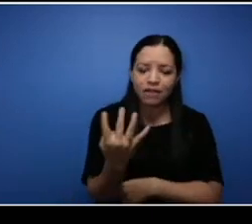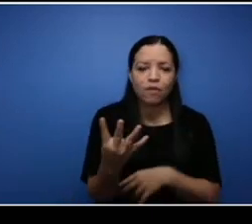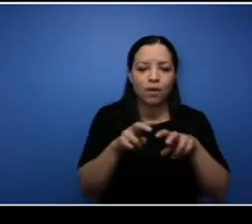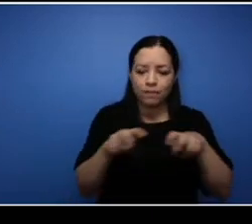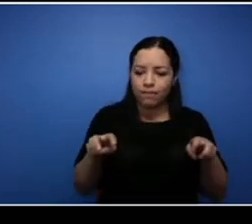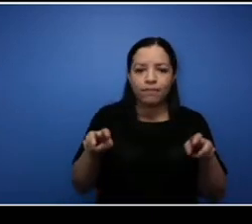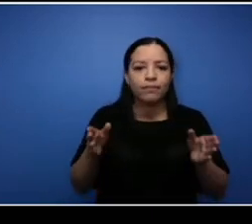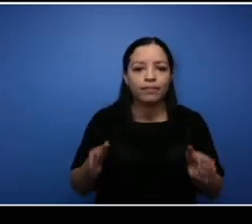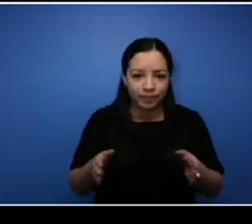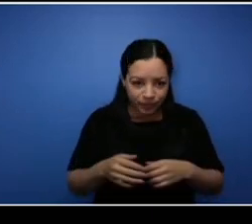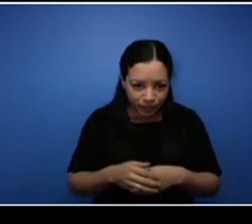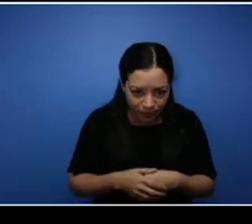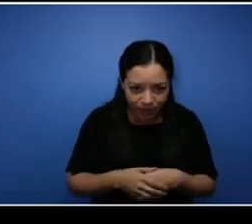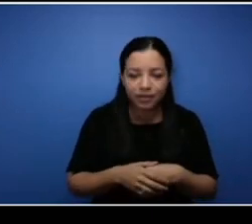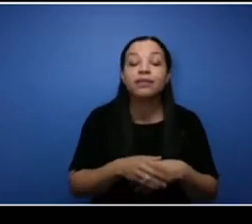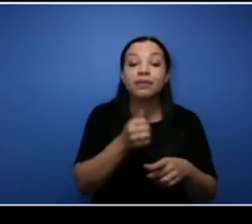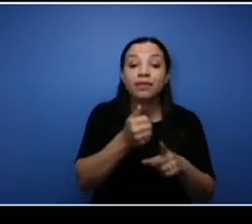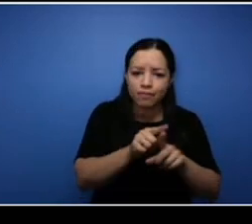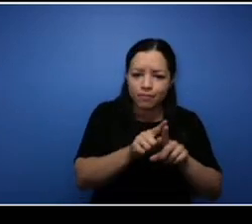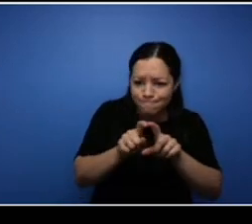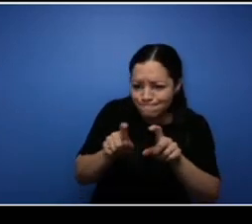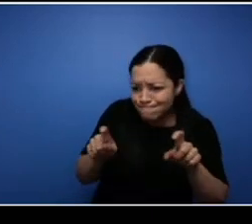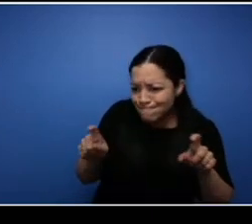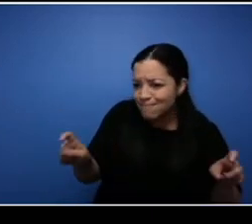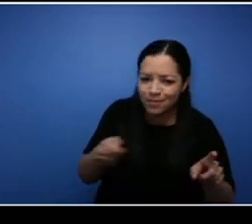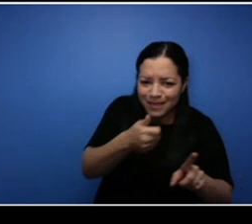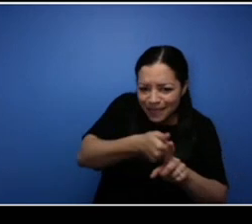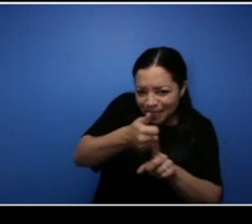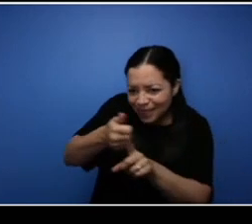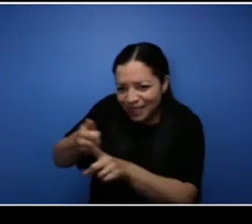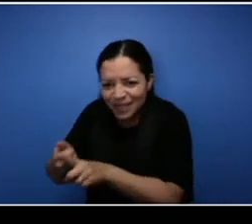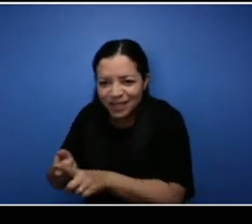personal journey, we are more than welcome you are more than welcome to submit questions